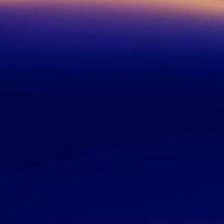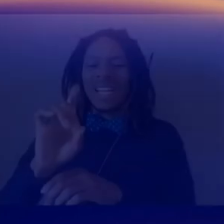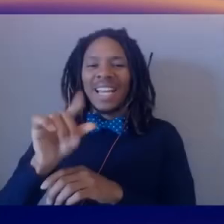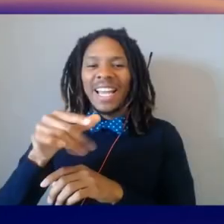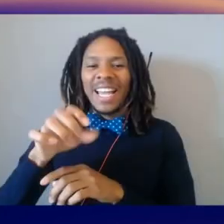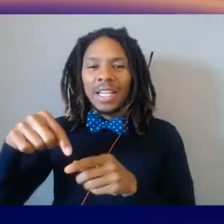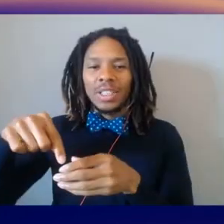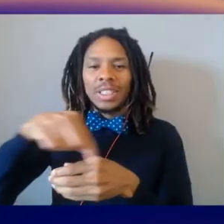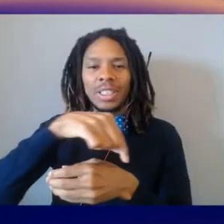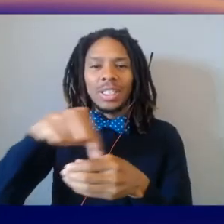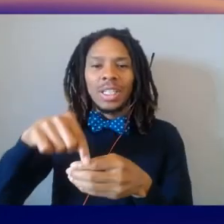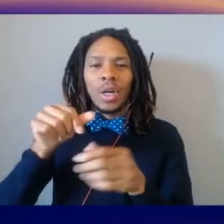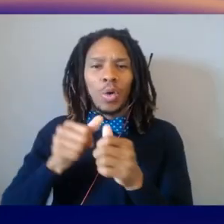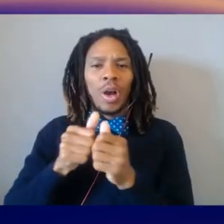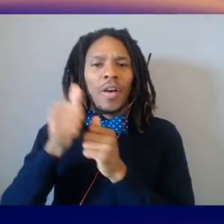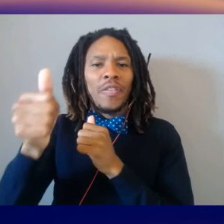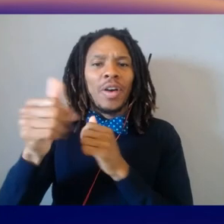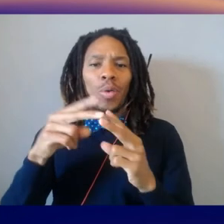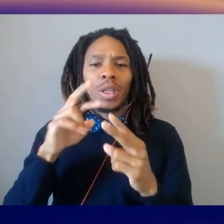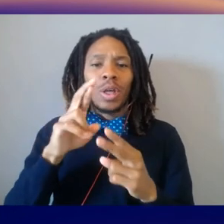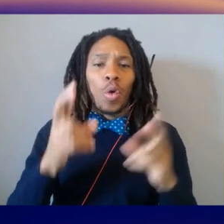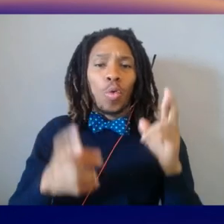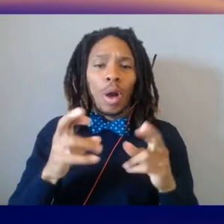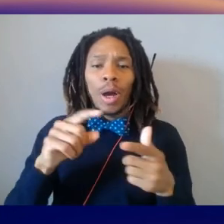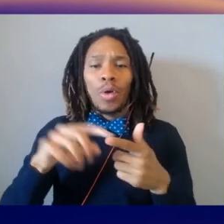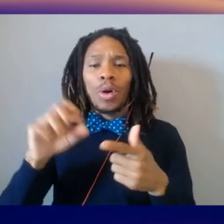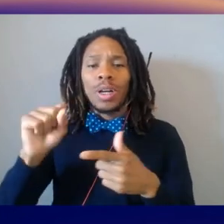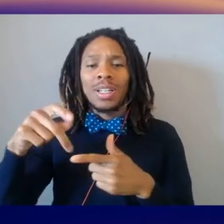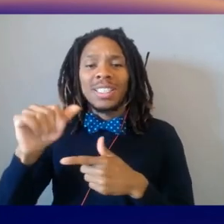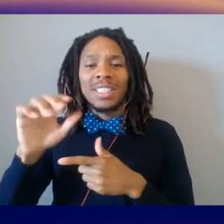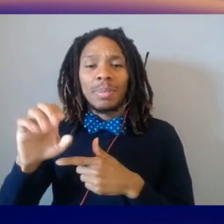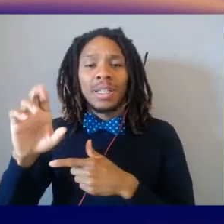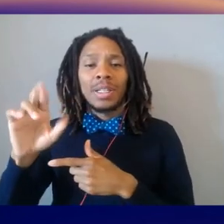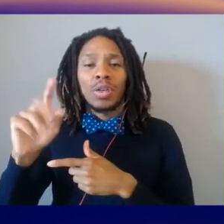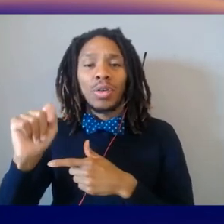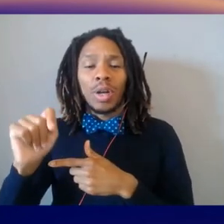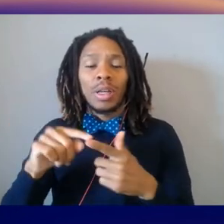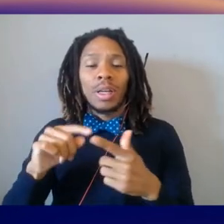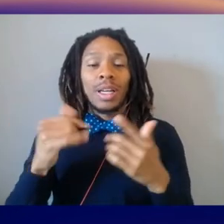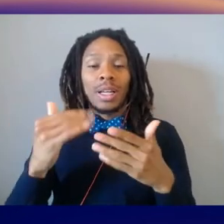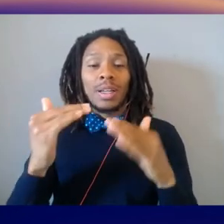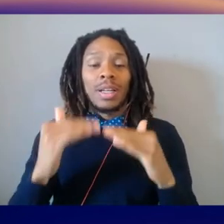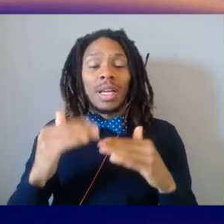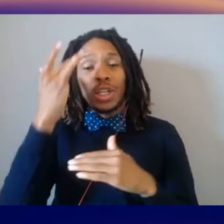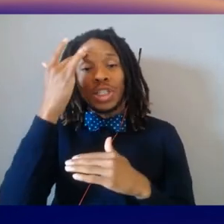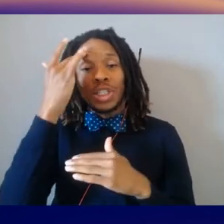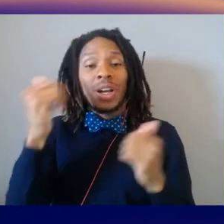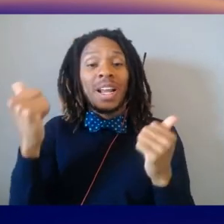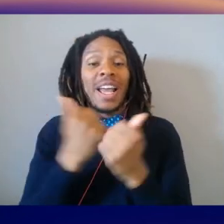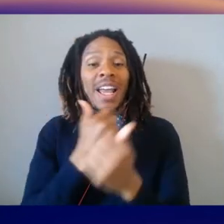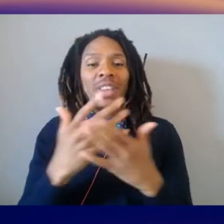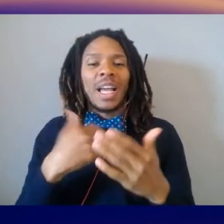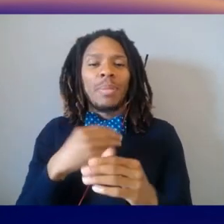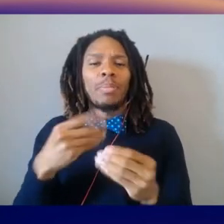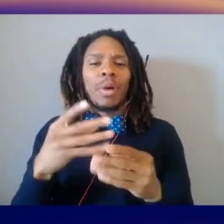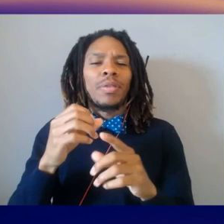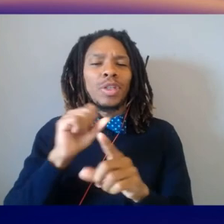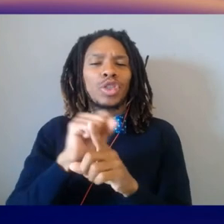whether it's a robot or a spacecraft. Then, "Smarter Everything." And I'm gonna give a use case that ties it together. A smart city.